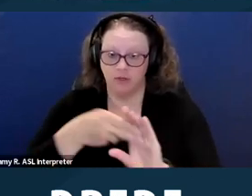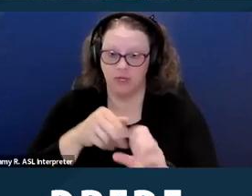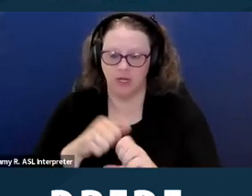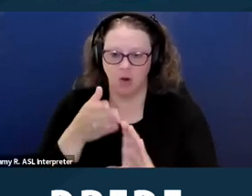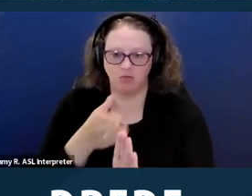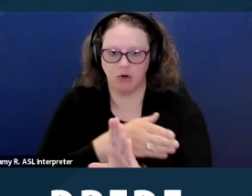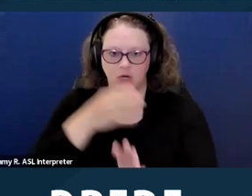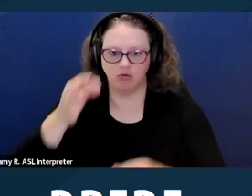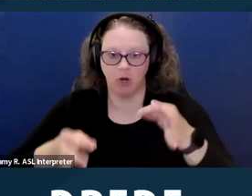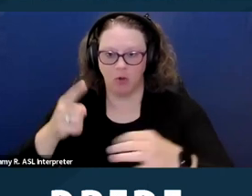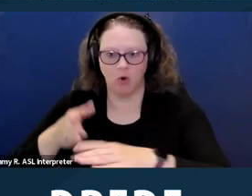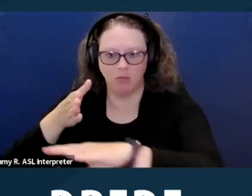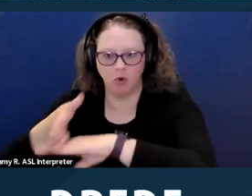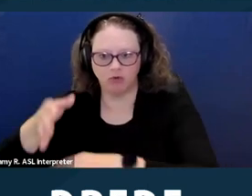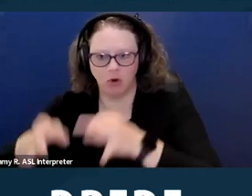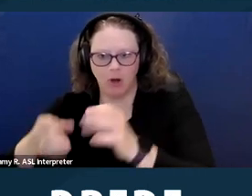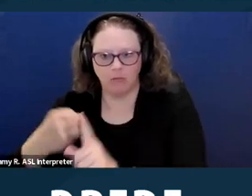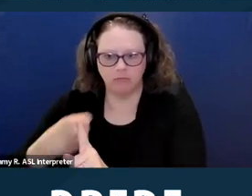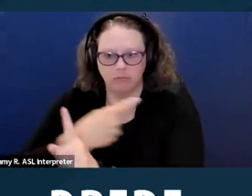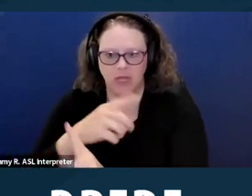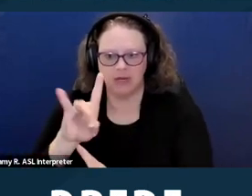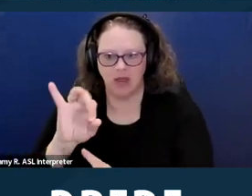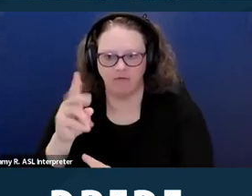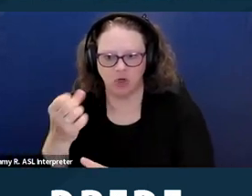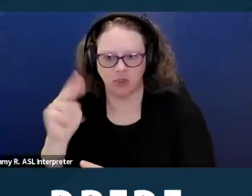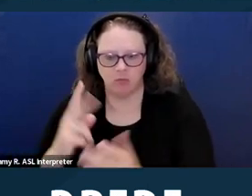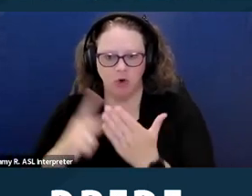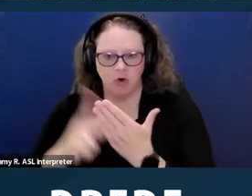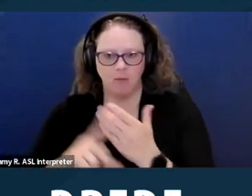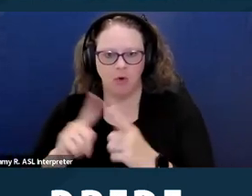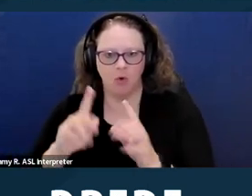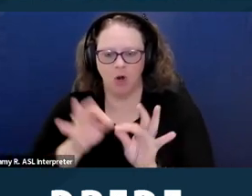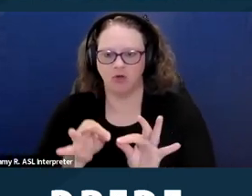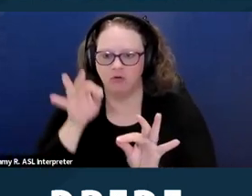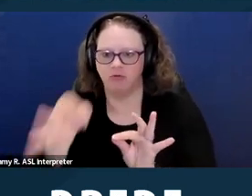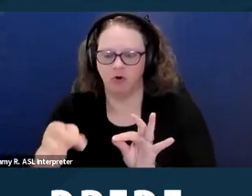or post-trial diversion program or a deferred entry of judgment program.